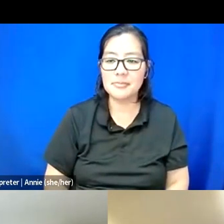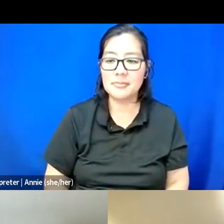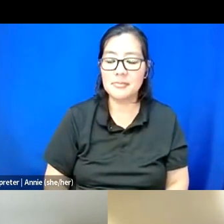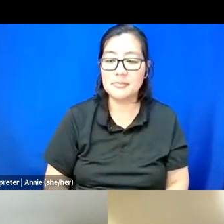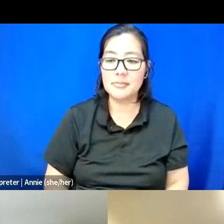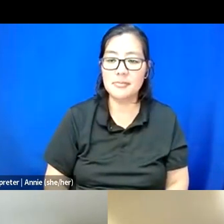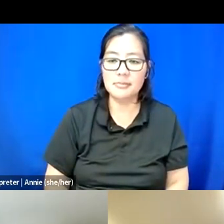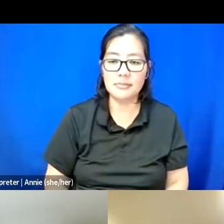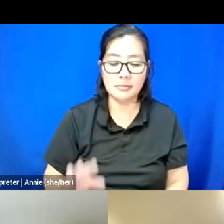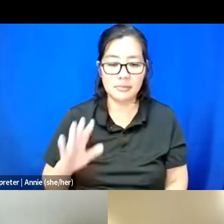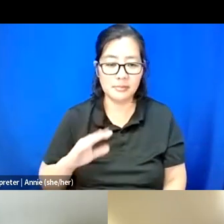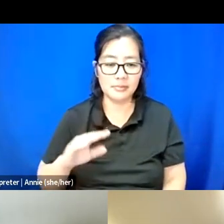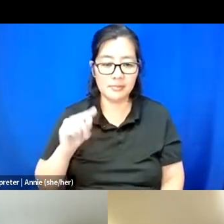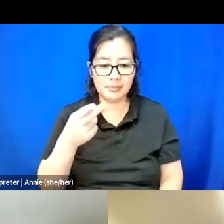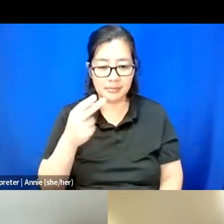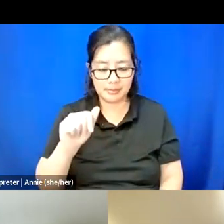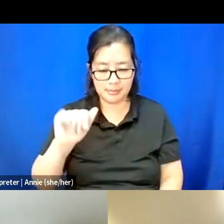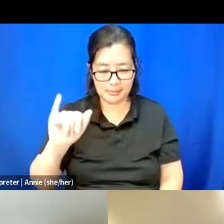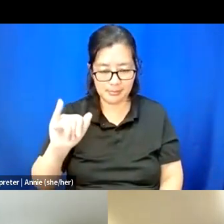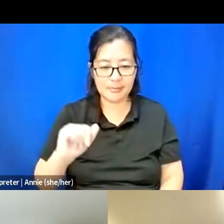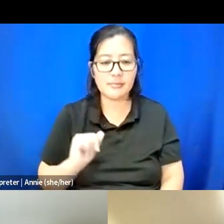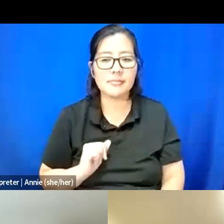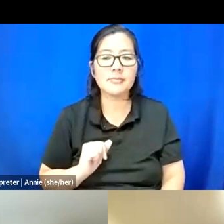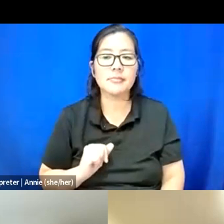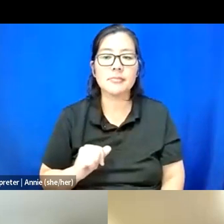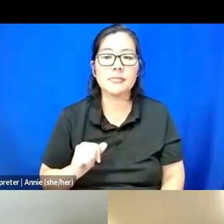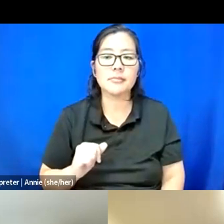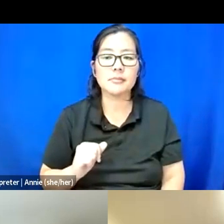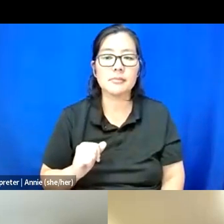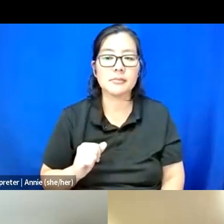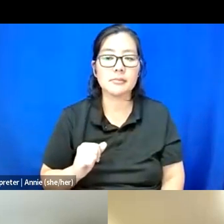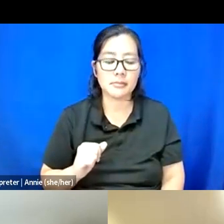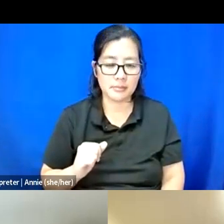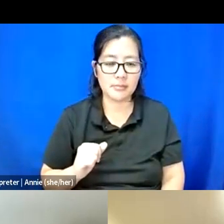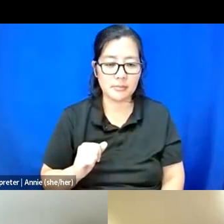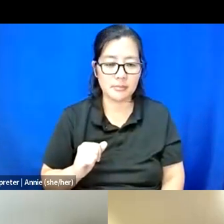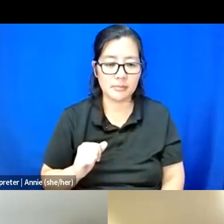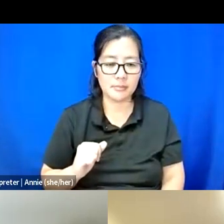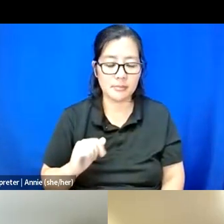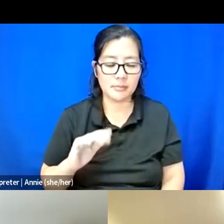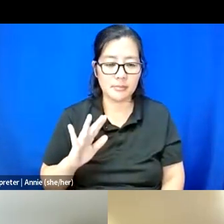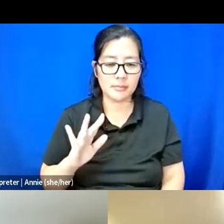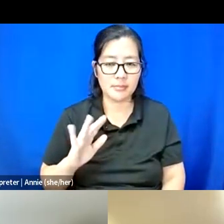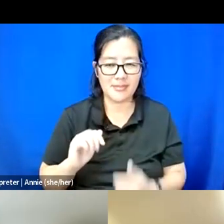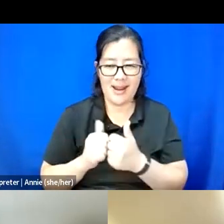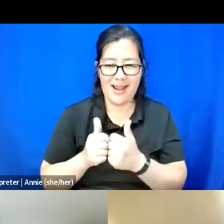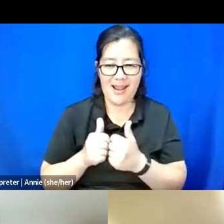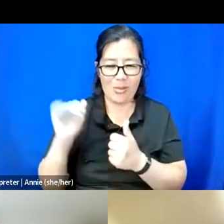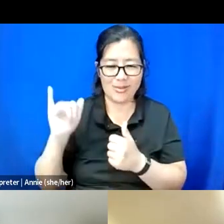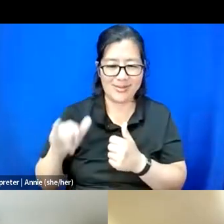This is Thai. How has it influenced my practices?